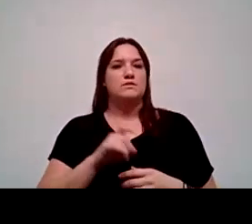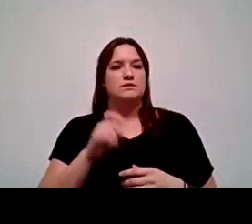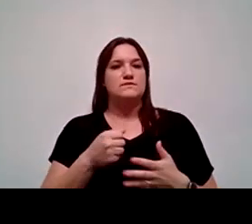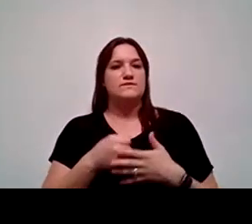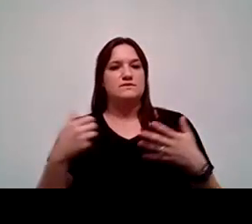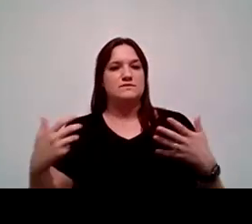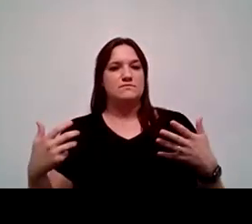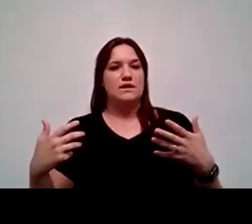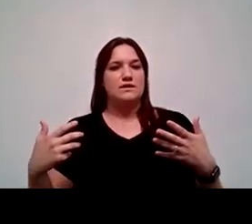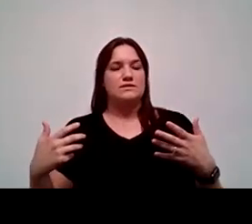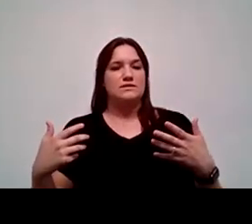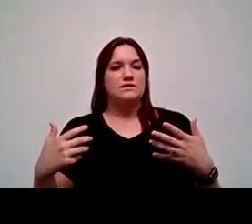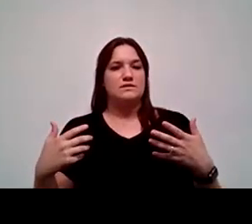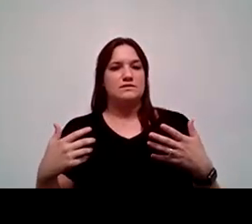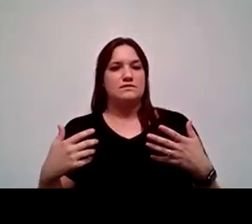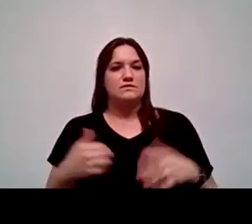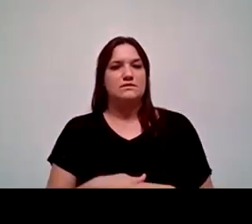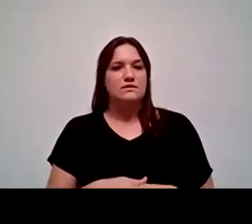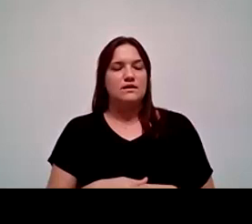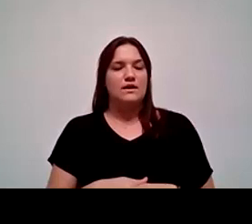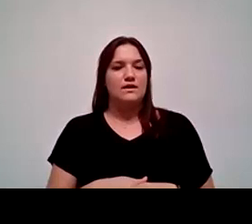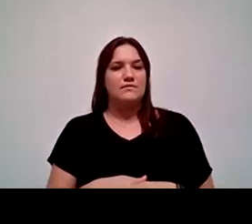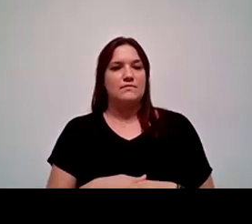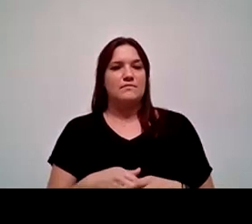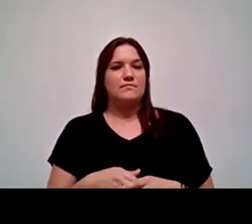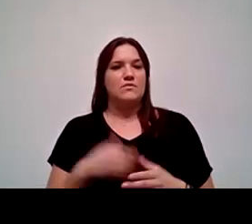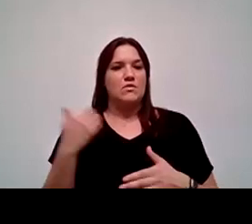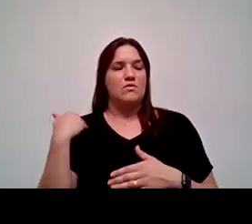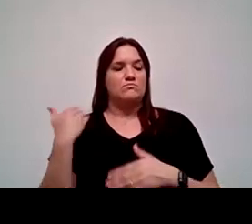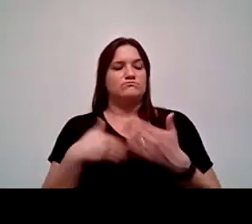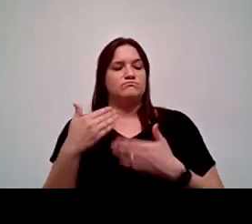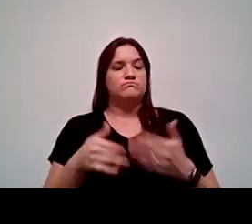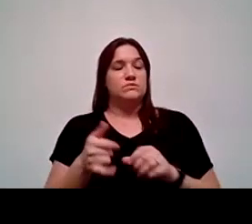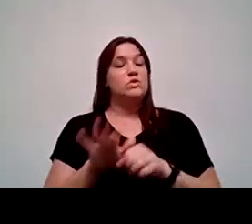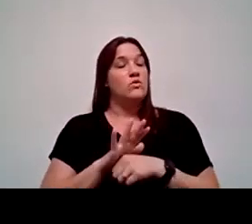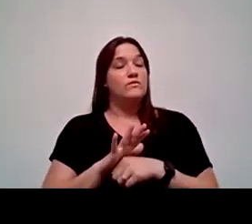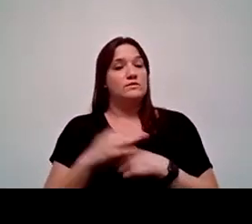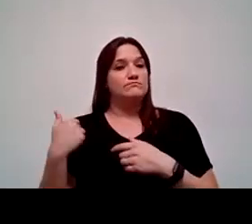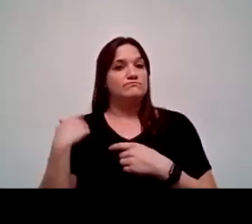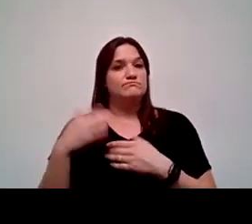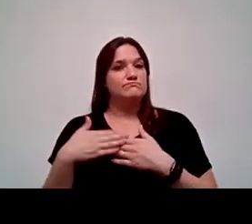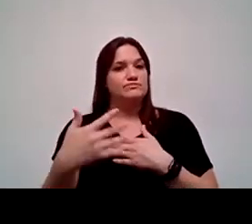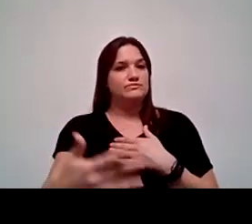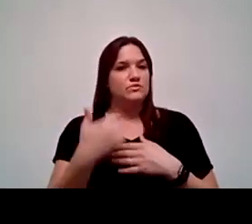just logarithmically, especially over the pandemic. And we're looking to create an entire basic needs center